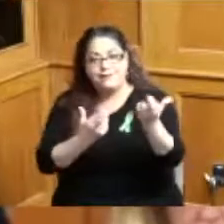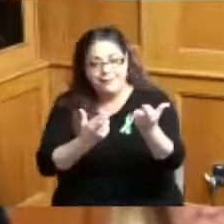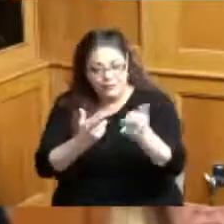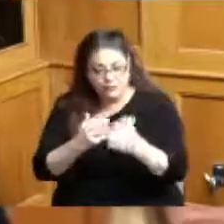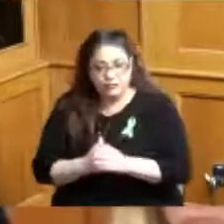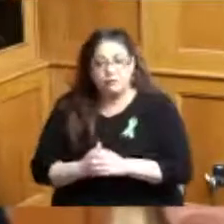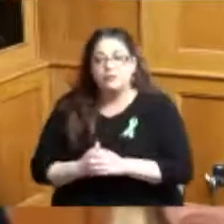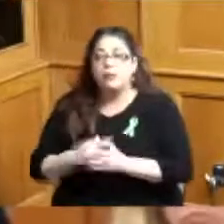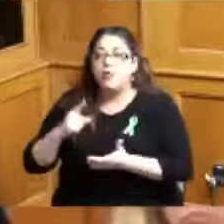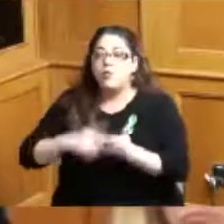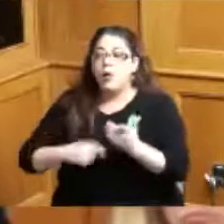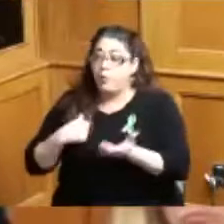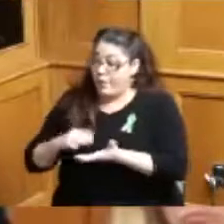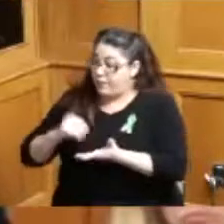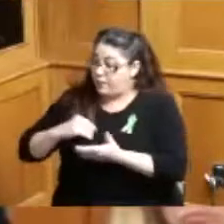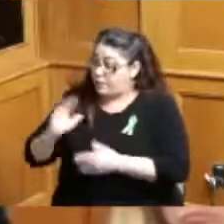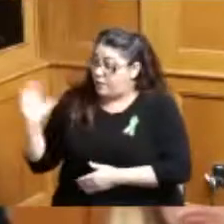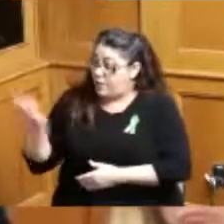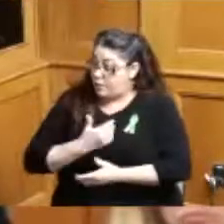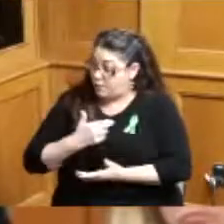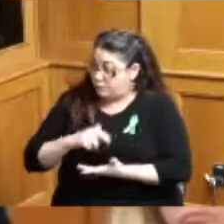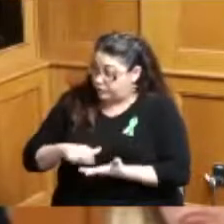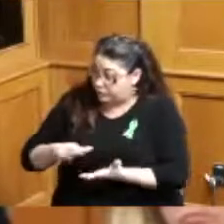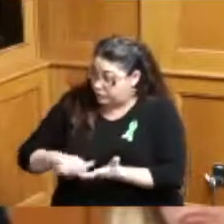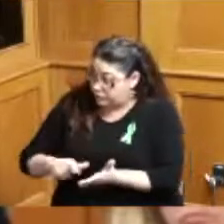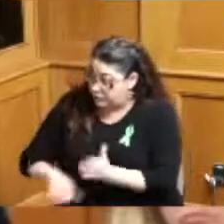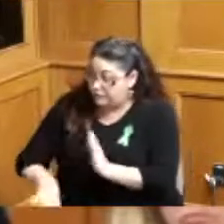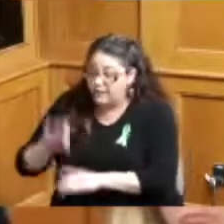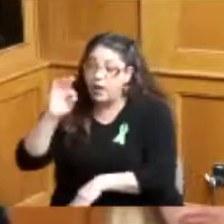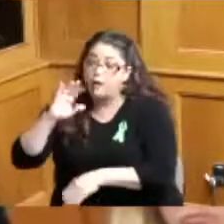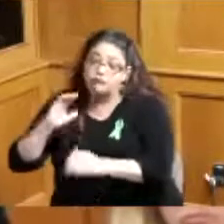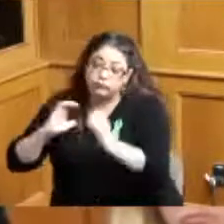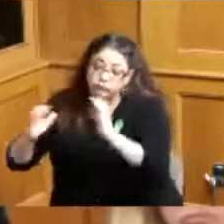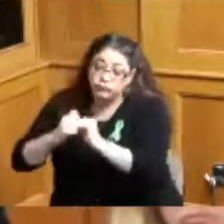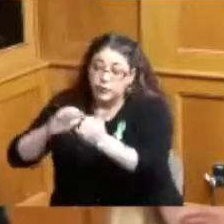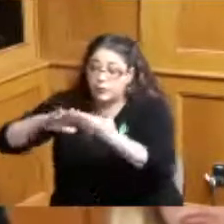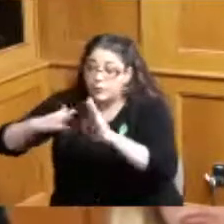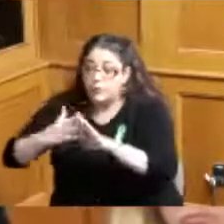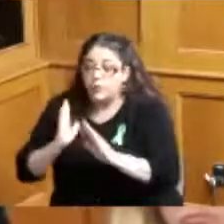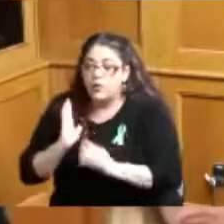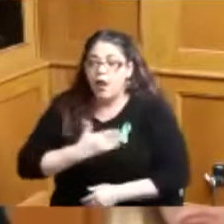learned from our research our conversations with the community and our expertise in these areas